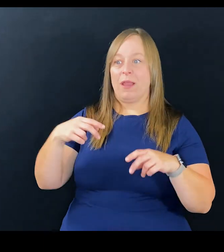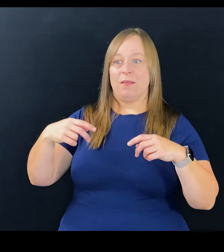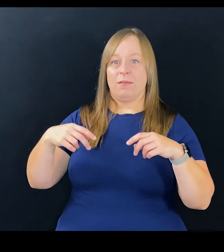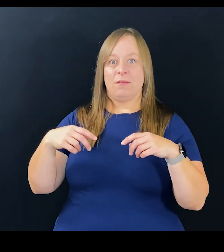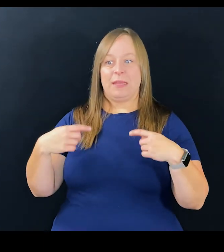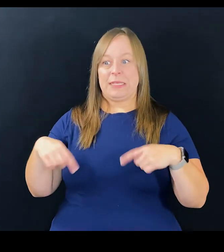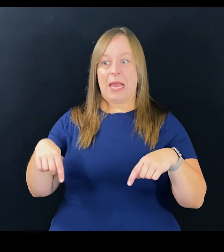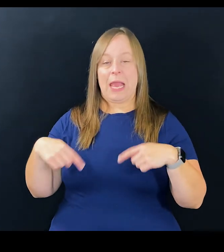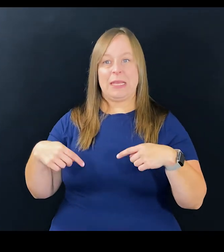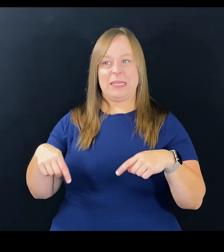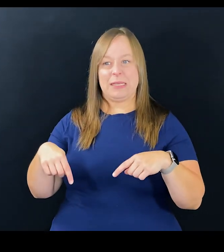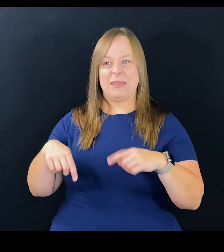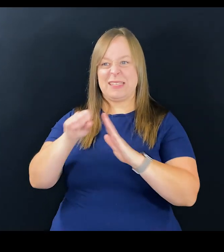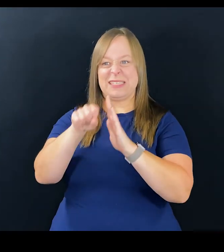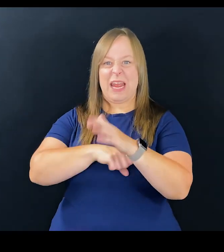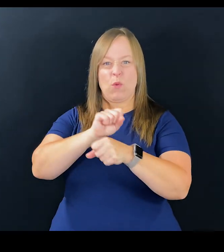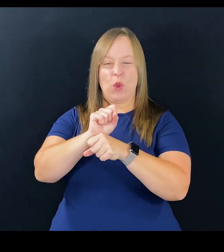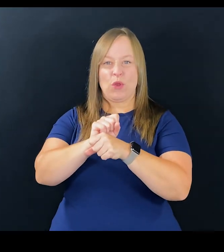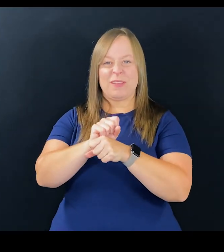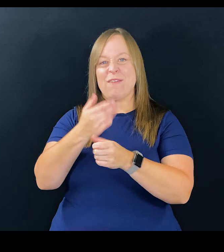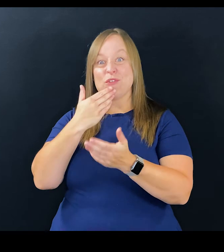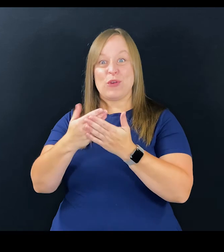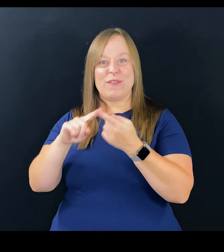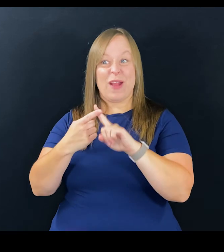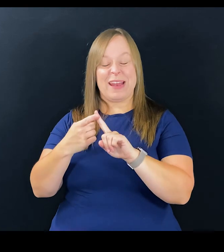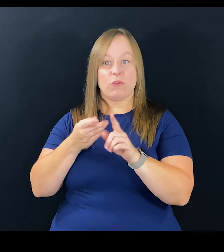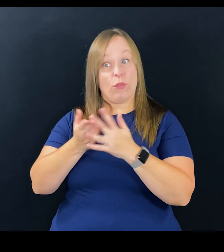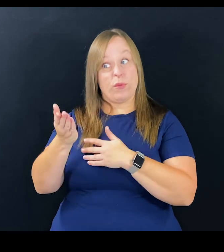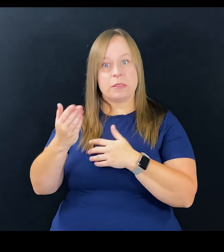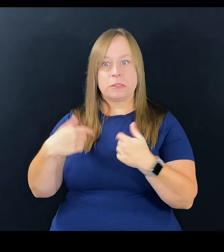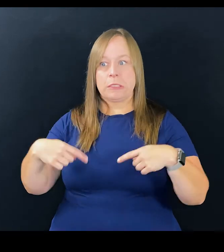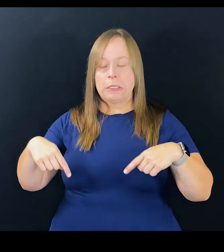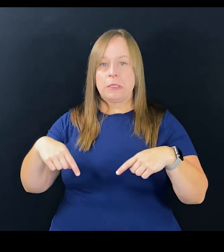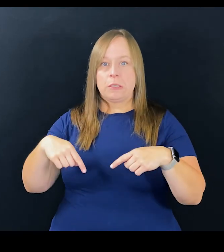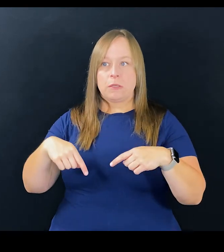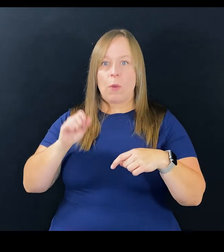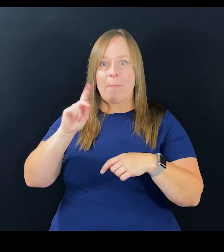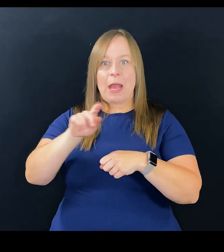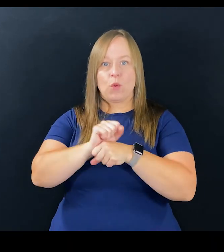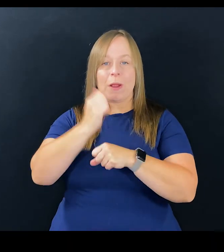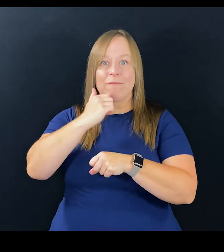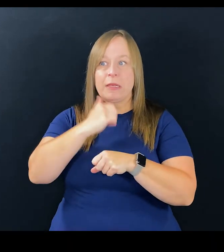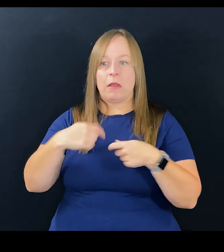You look at the anxiety that, I'll pick on the state workers again, 'cause I've got a good friend that's about to go through this, the anxiety that they're gonna have